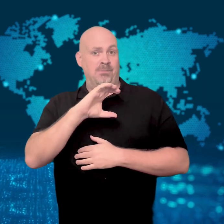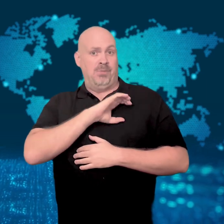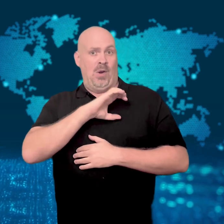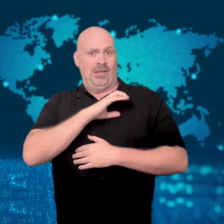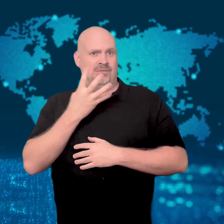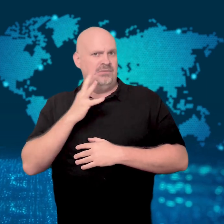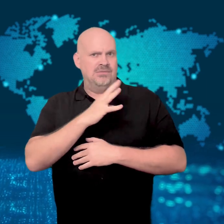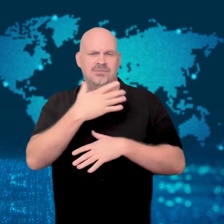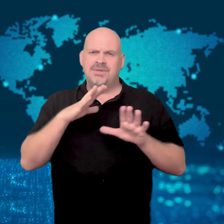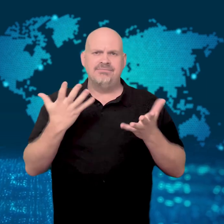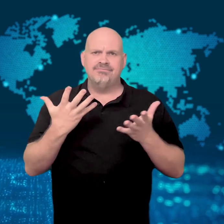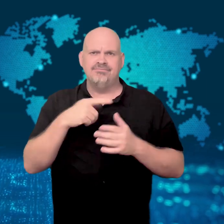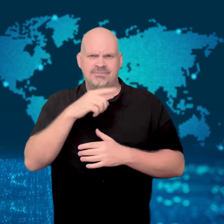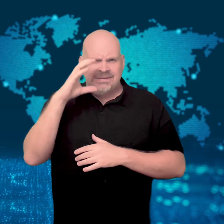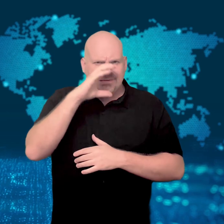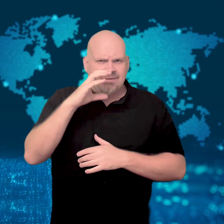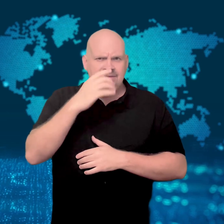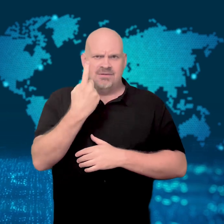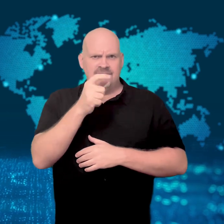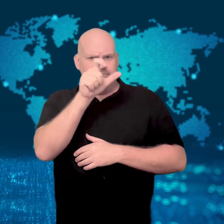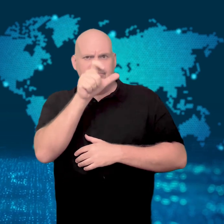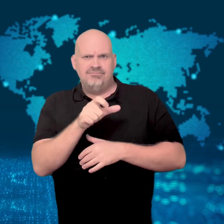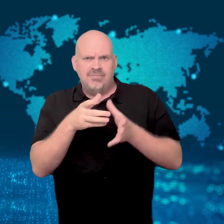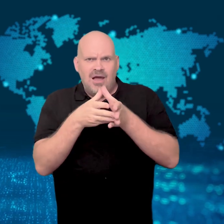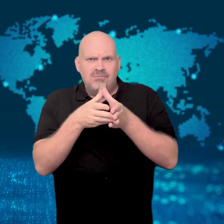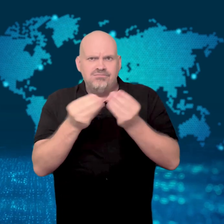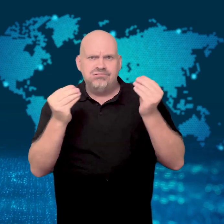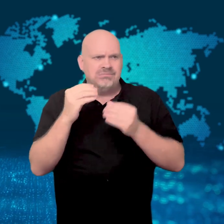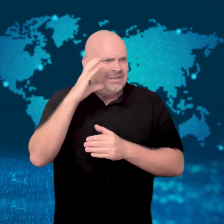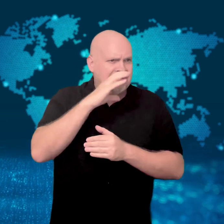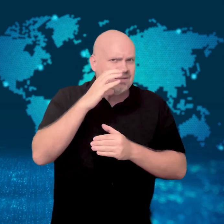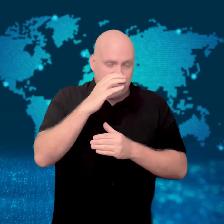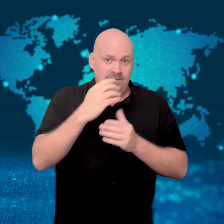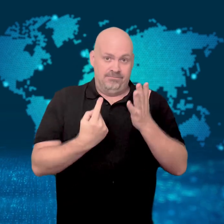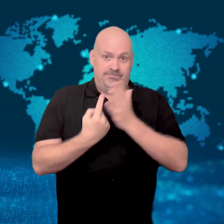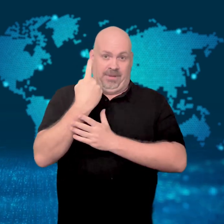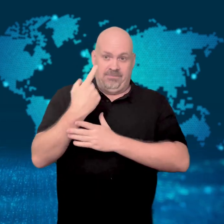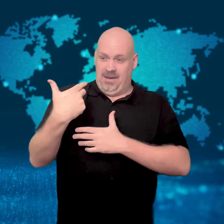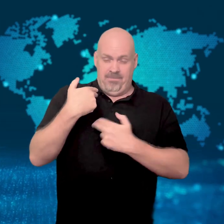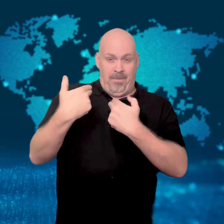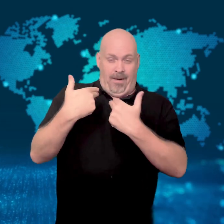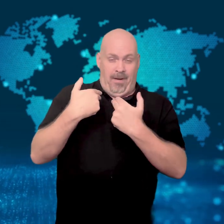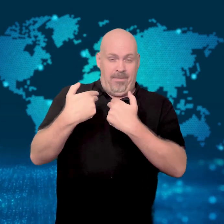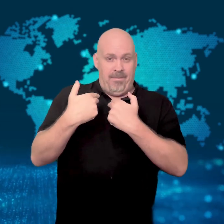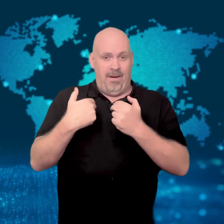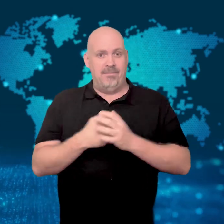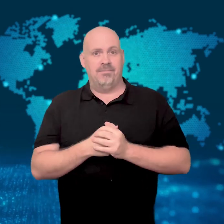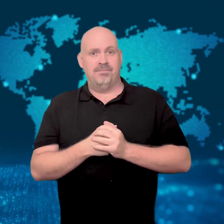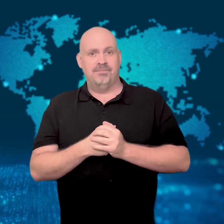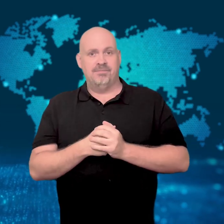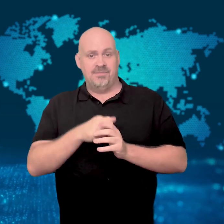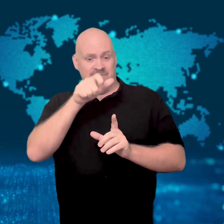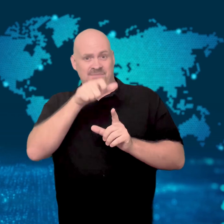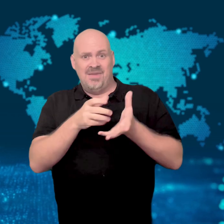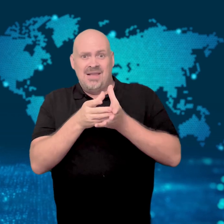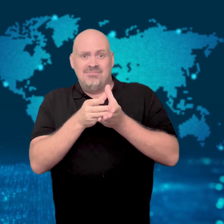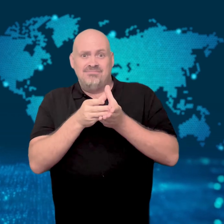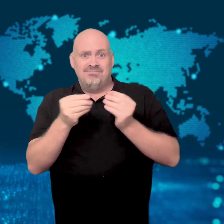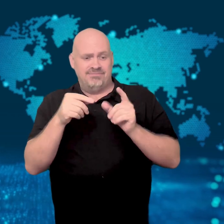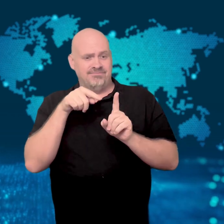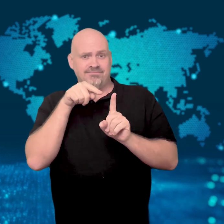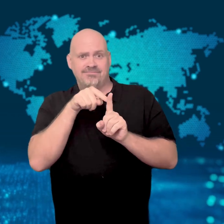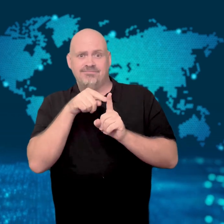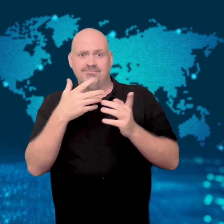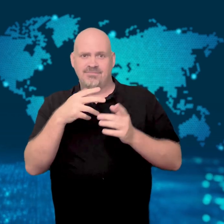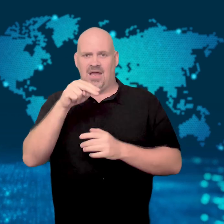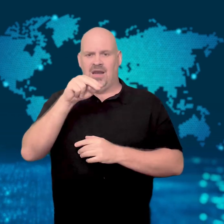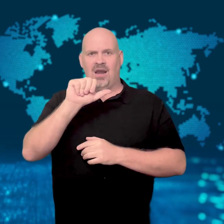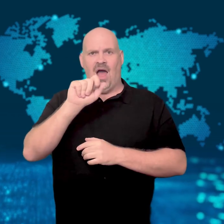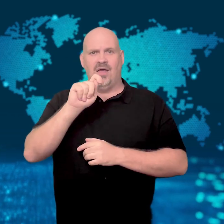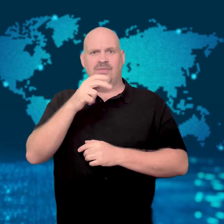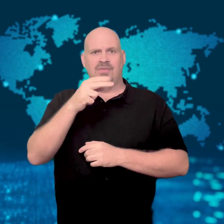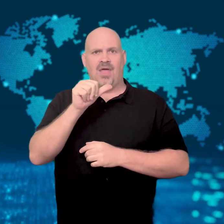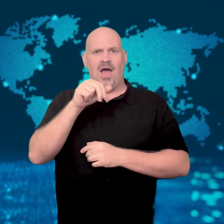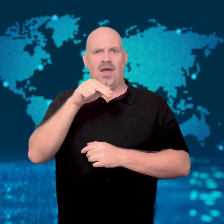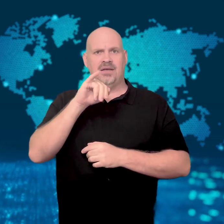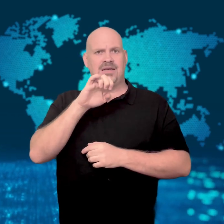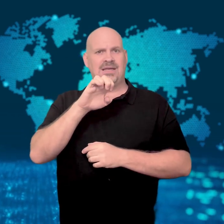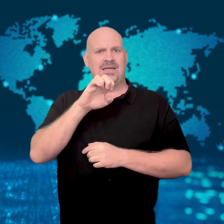Four police officers were searching for a missing person when they were shot at.